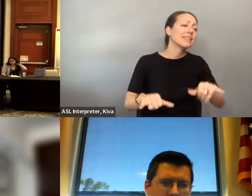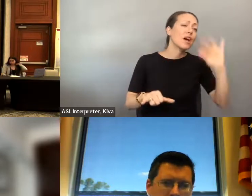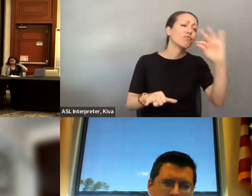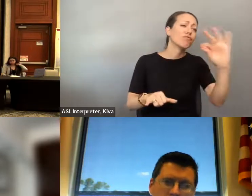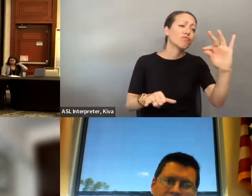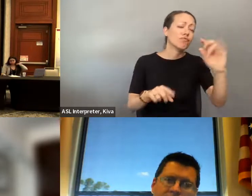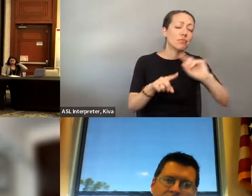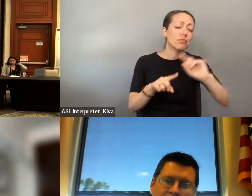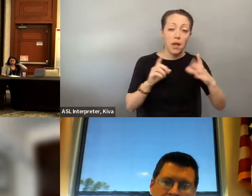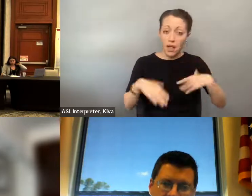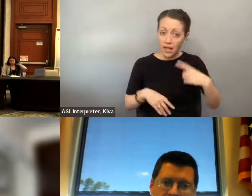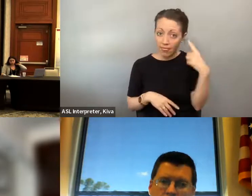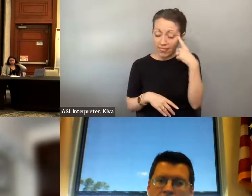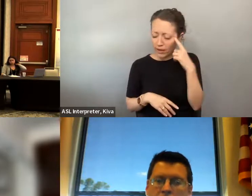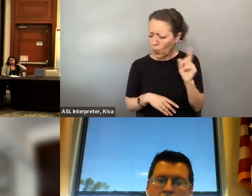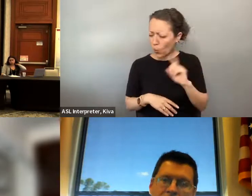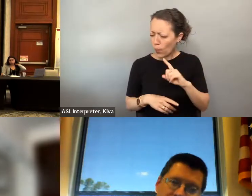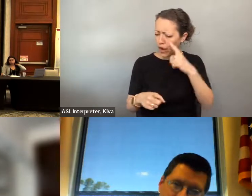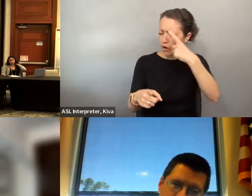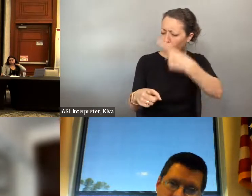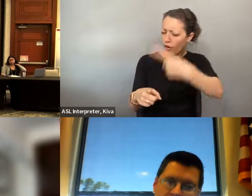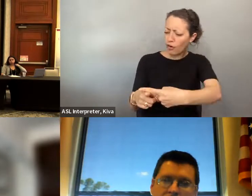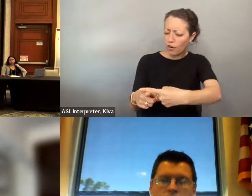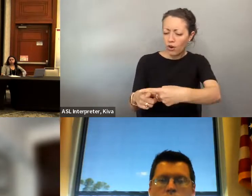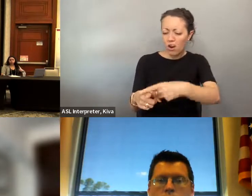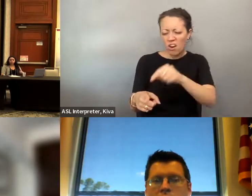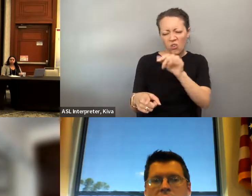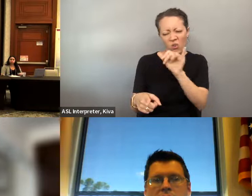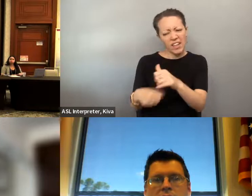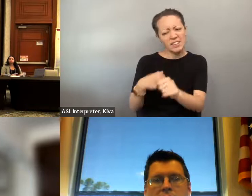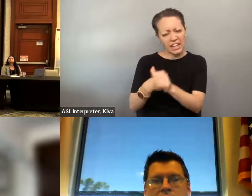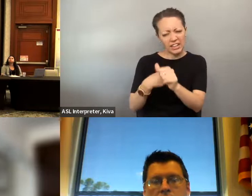because, you know, you could have the state of the art bus